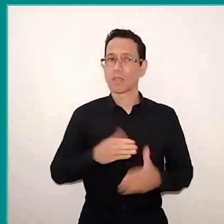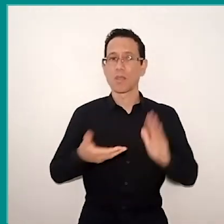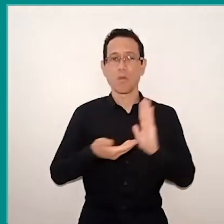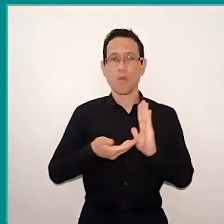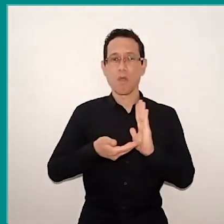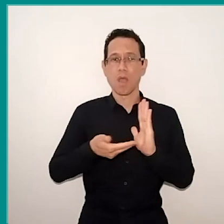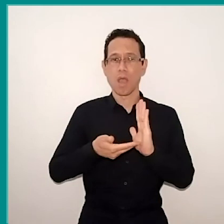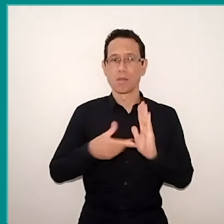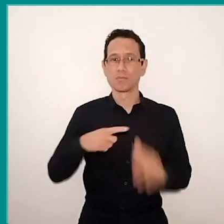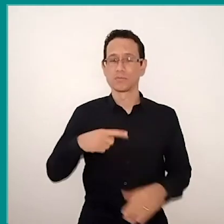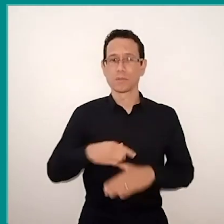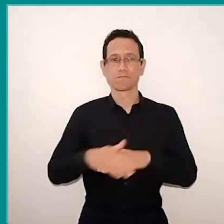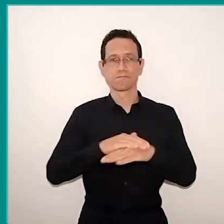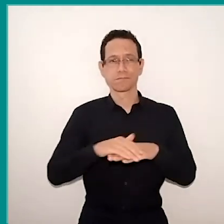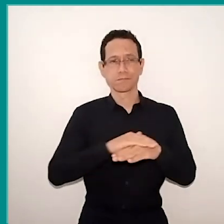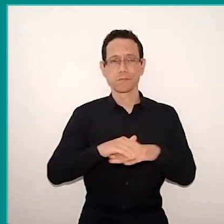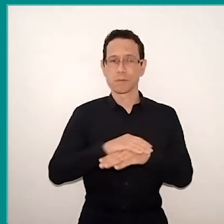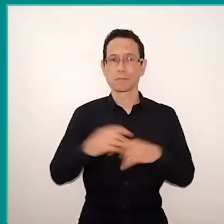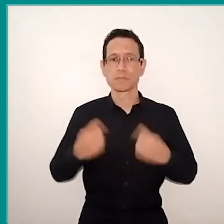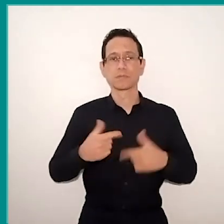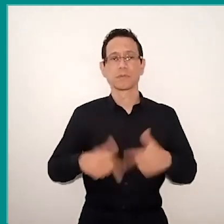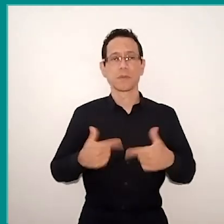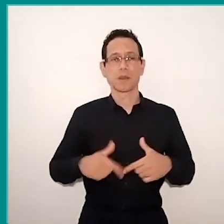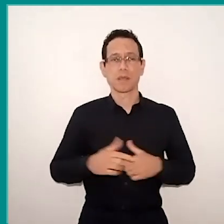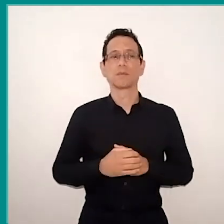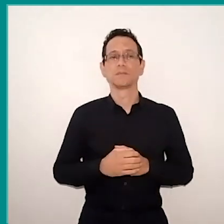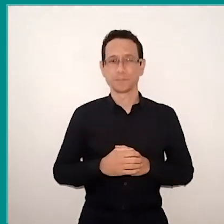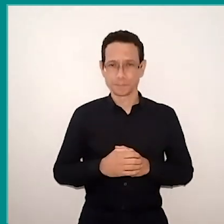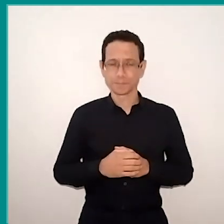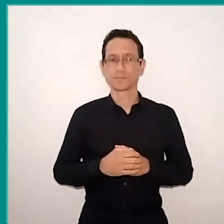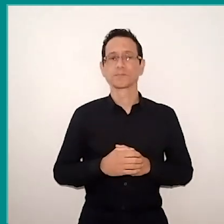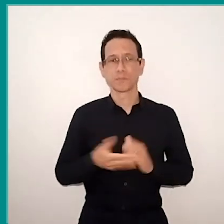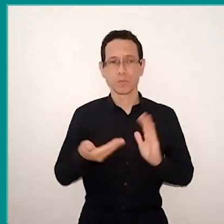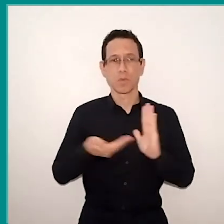And we need to work with the our congressmen, Who knows, who works,